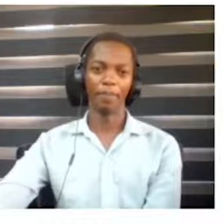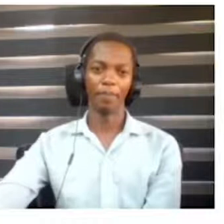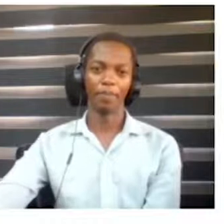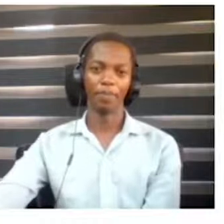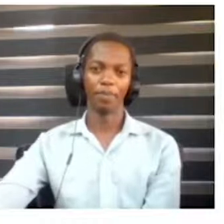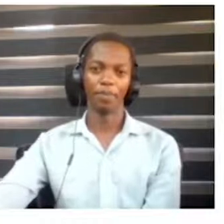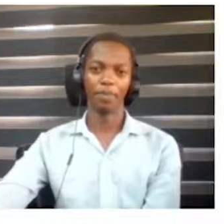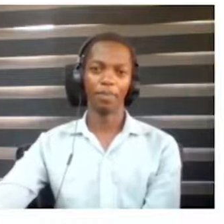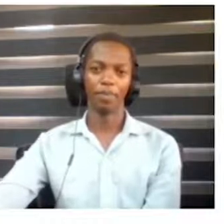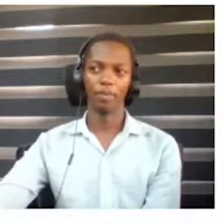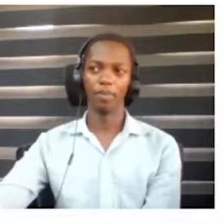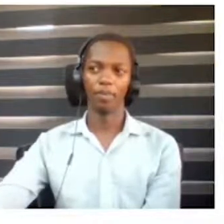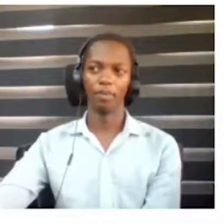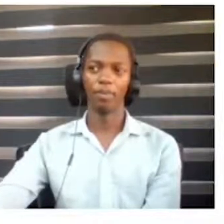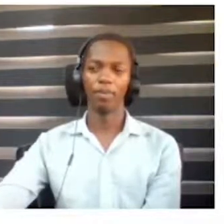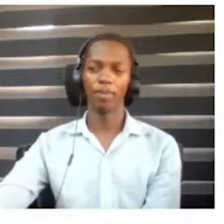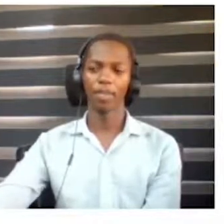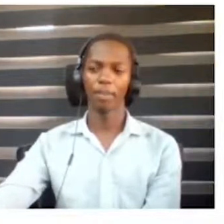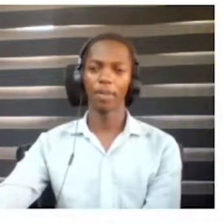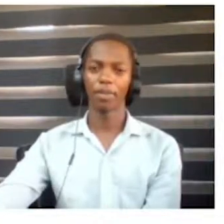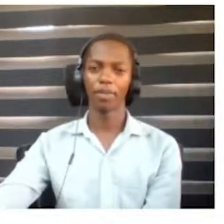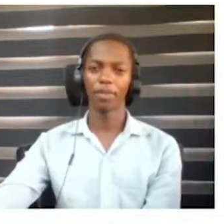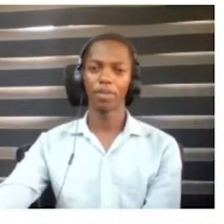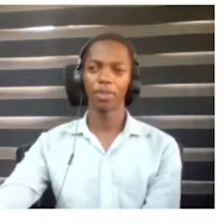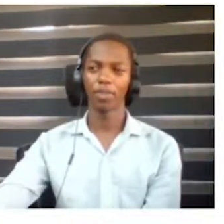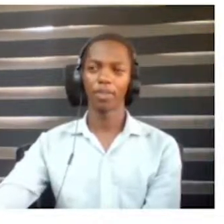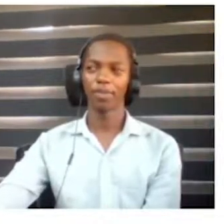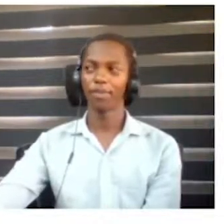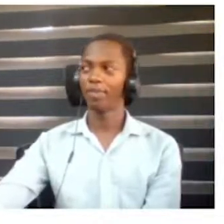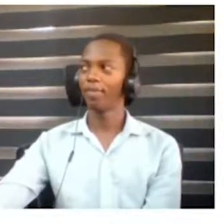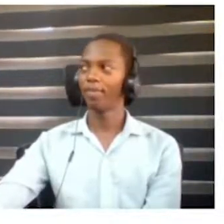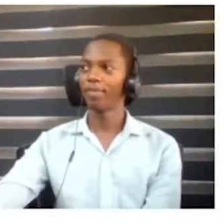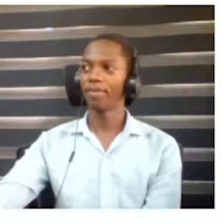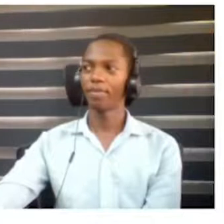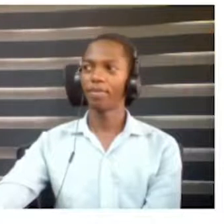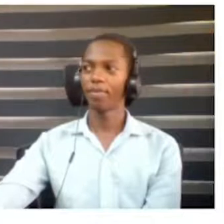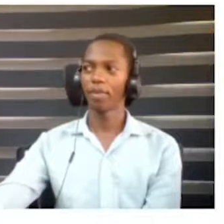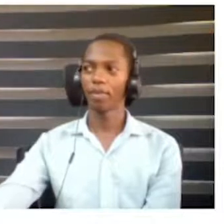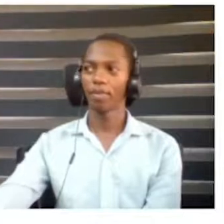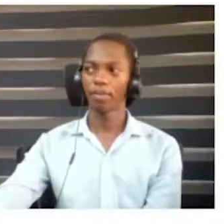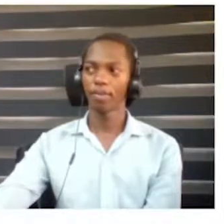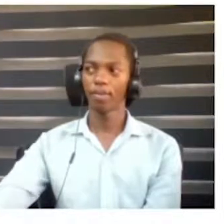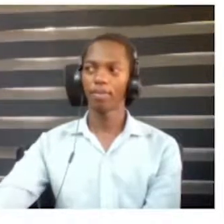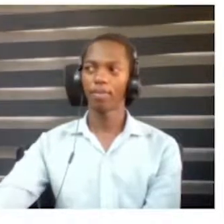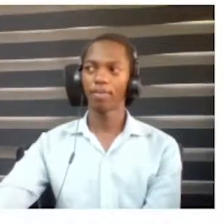for adults. Sign language education in Kenya. We miss that when this comes to kids.